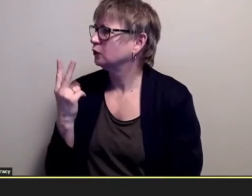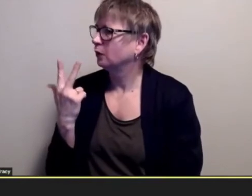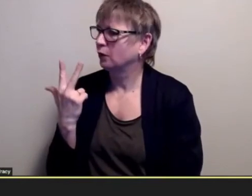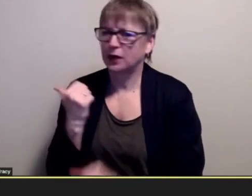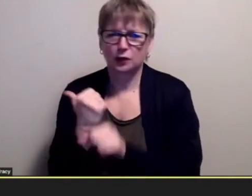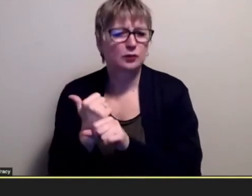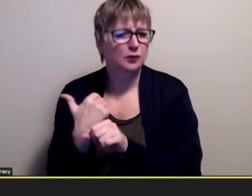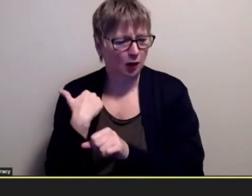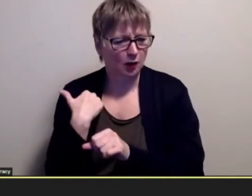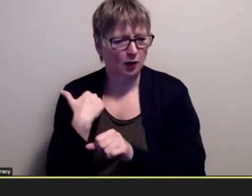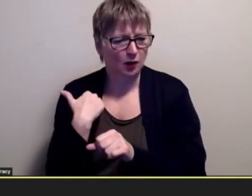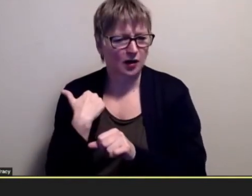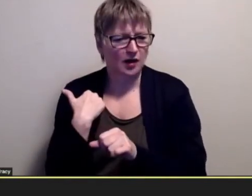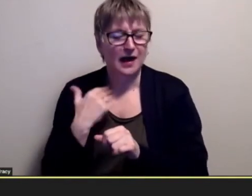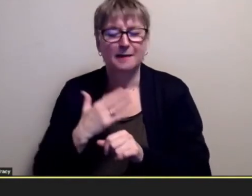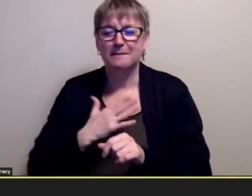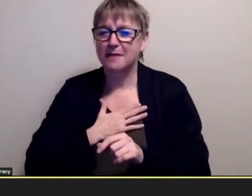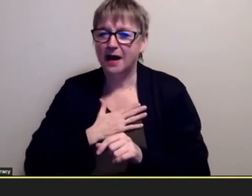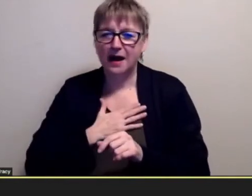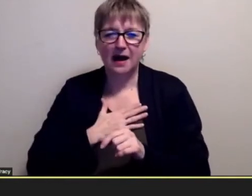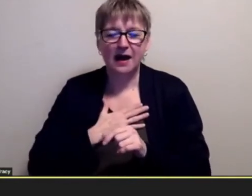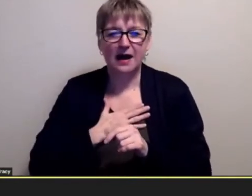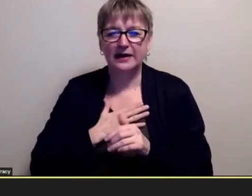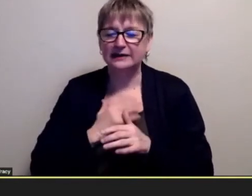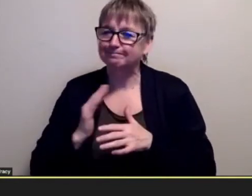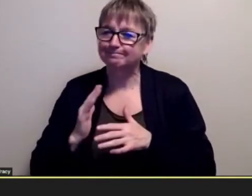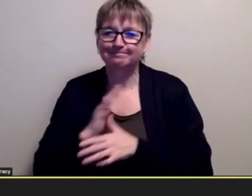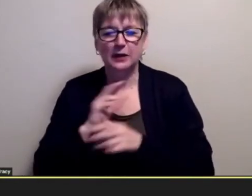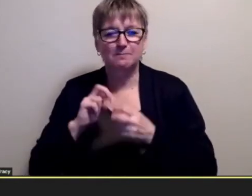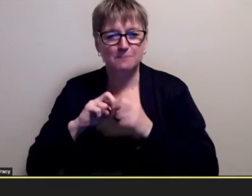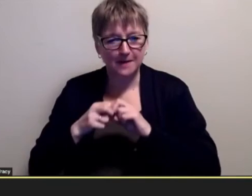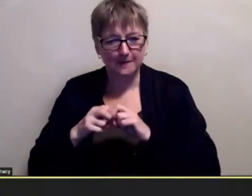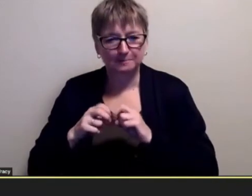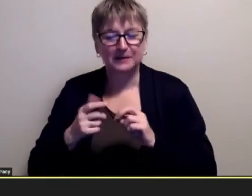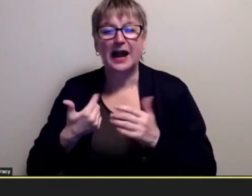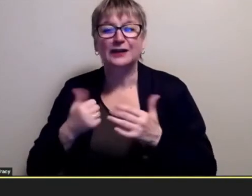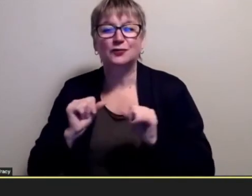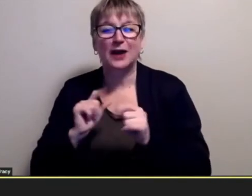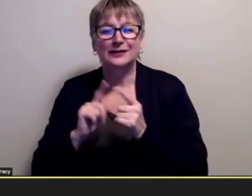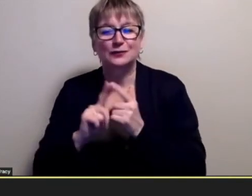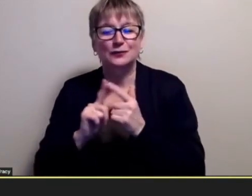you know my biggest problem was that like i tried to cater to what the audience wanted